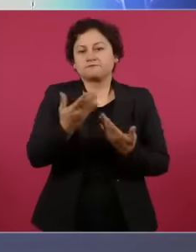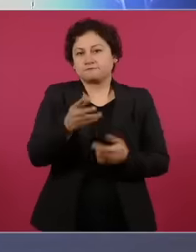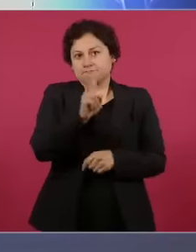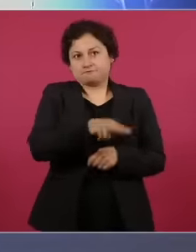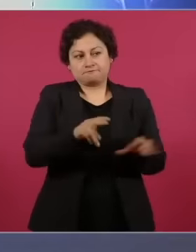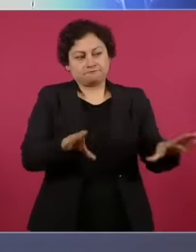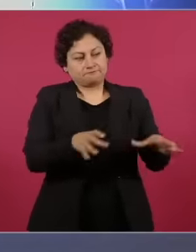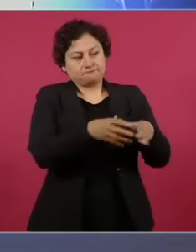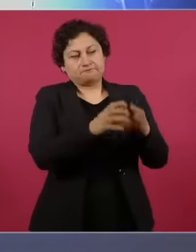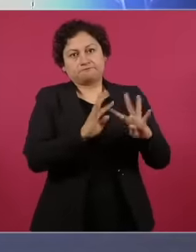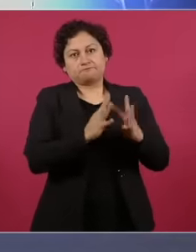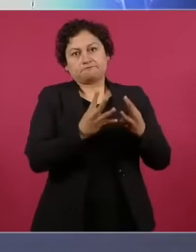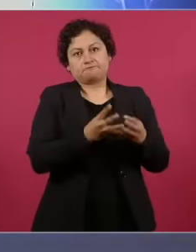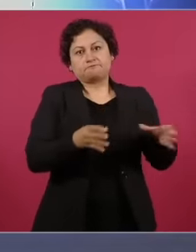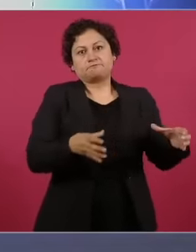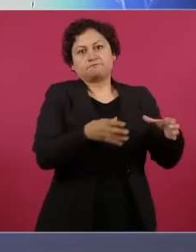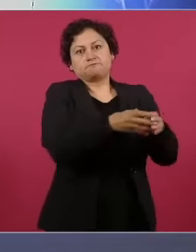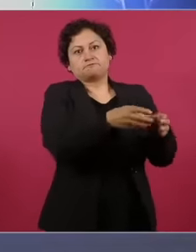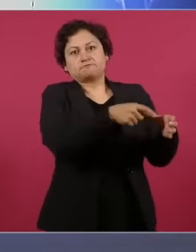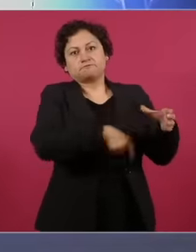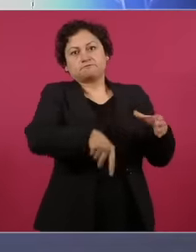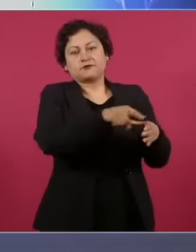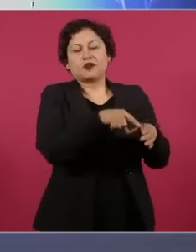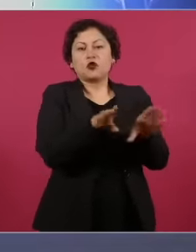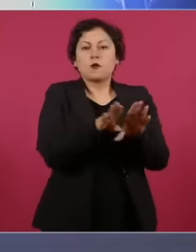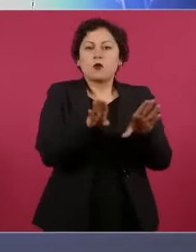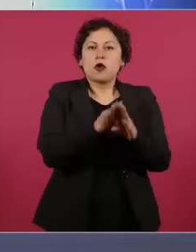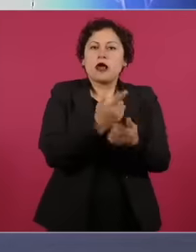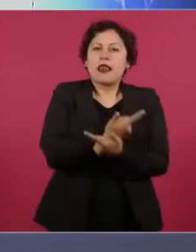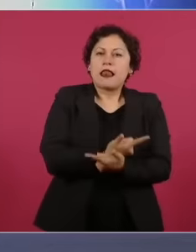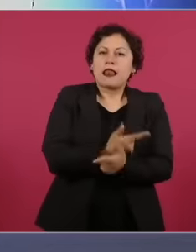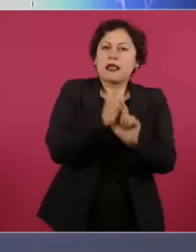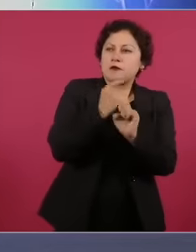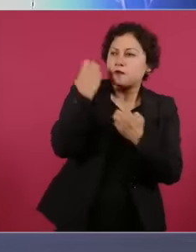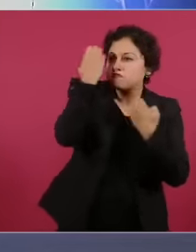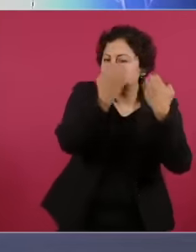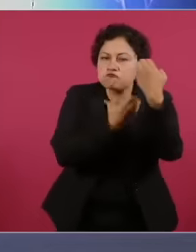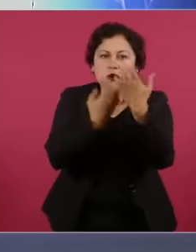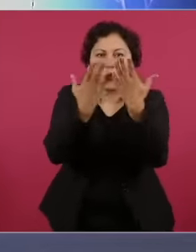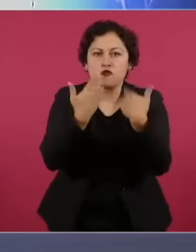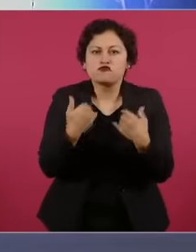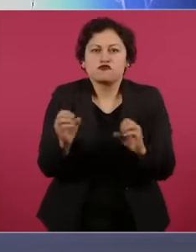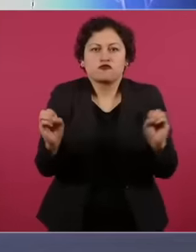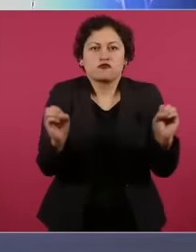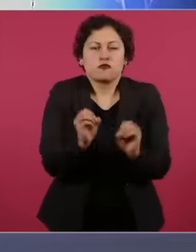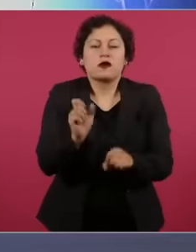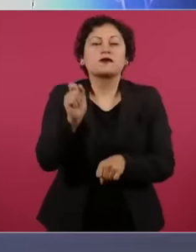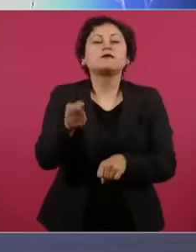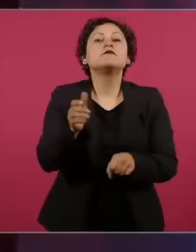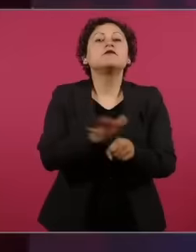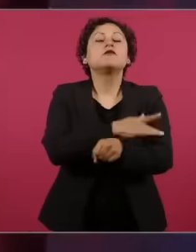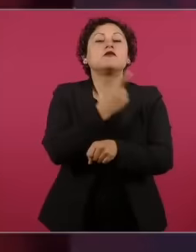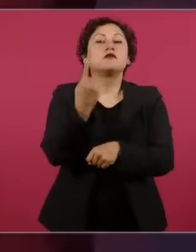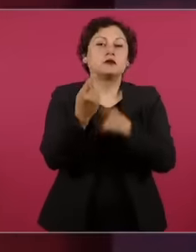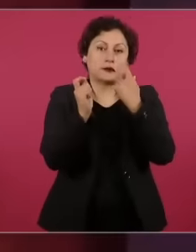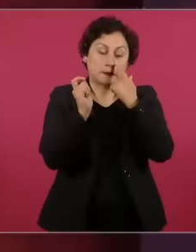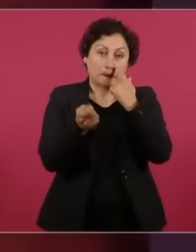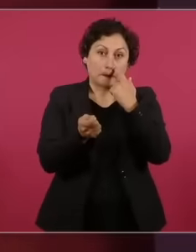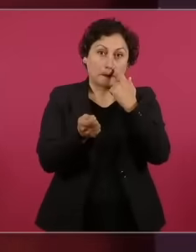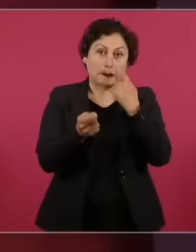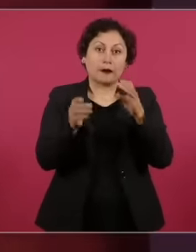supposed freedom of jurisdiction, in reality it is not possible to evaluate the